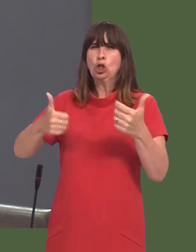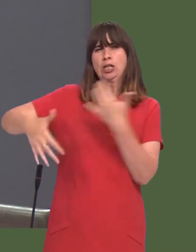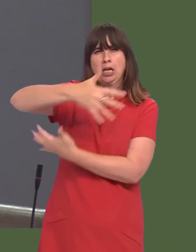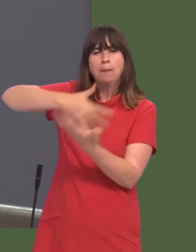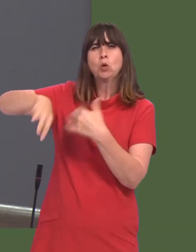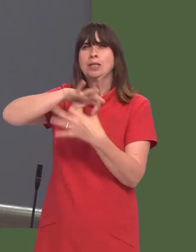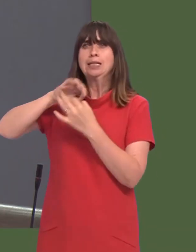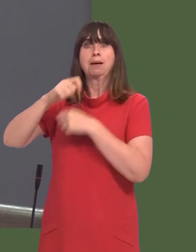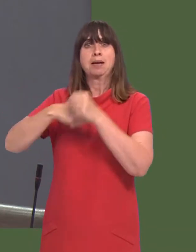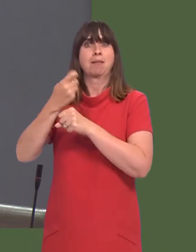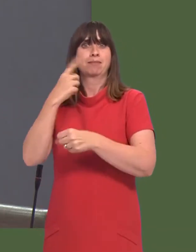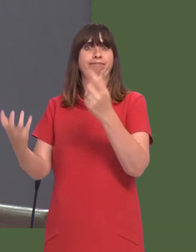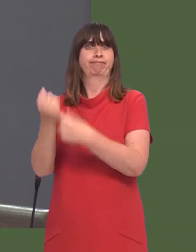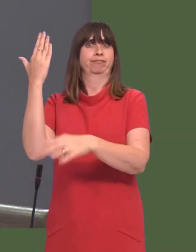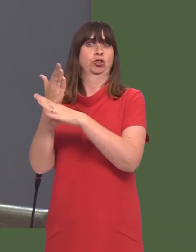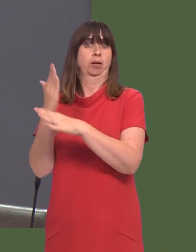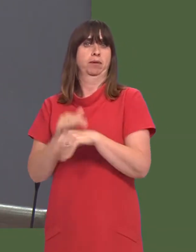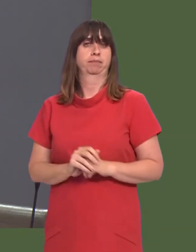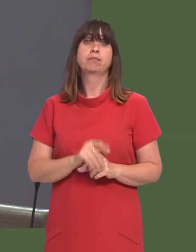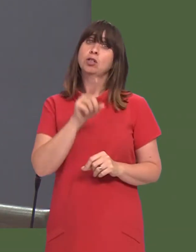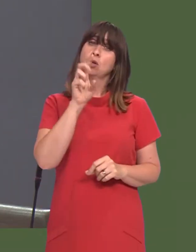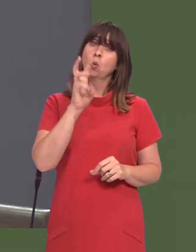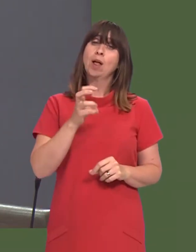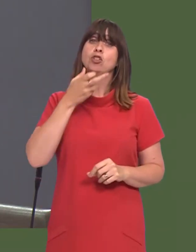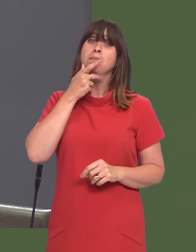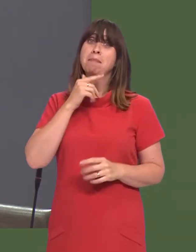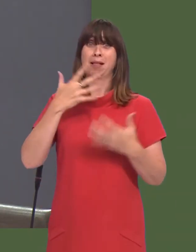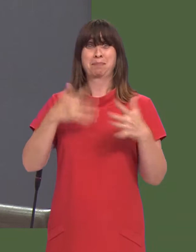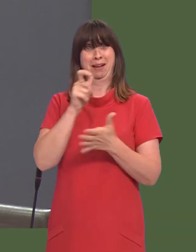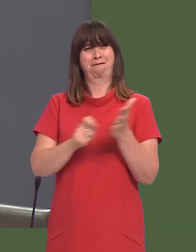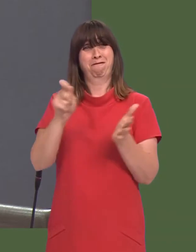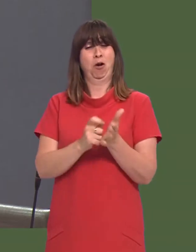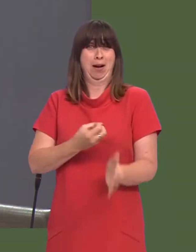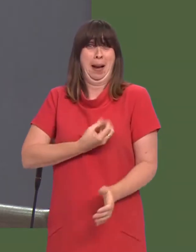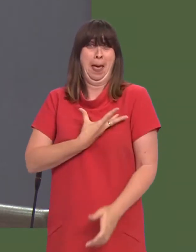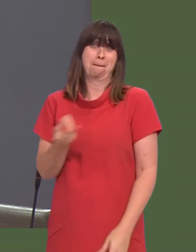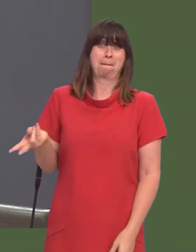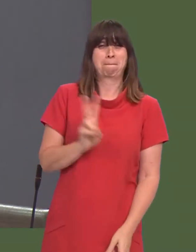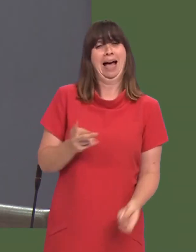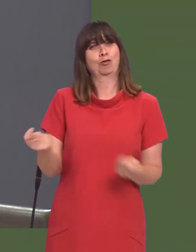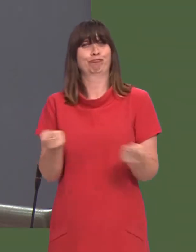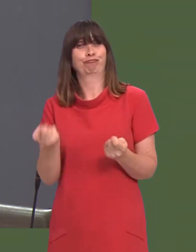to support people into sustainable jobs. First Minister, what does the Welsh peopleís endorsement of Welsh Labour at the Assembly,